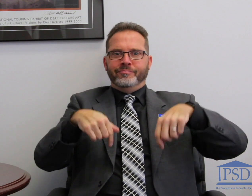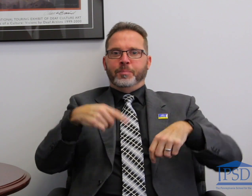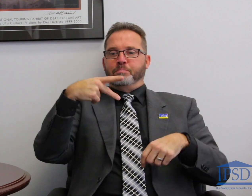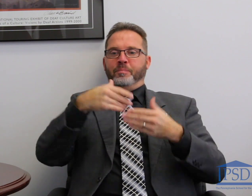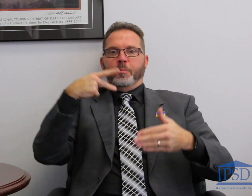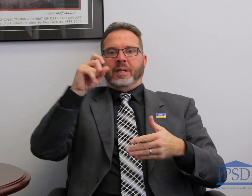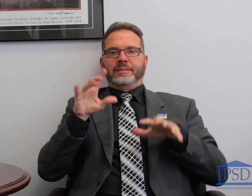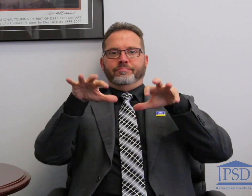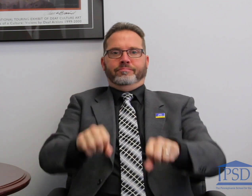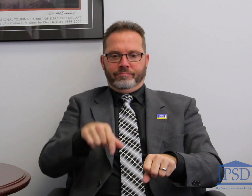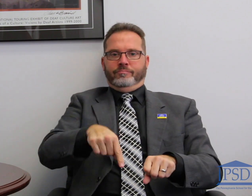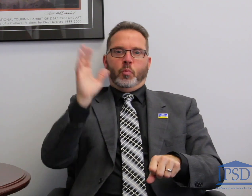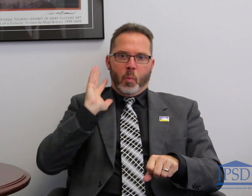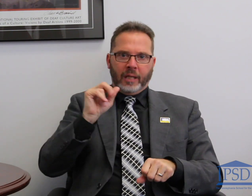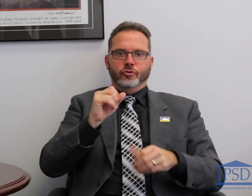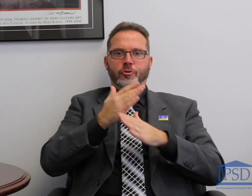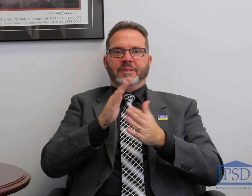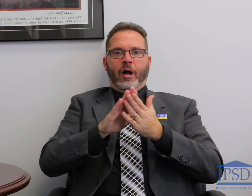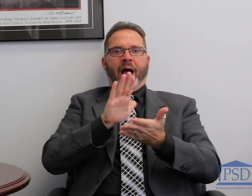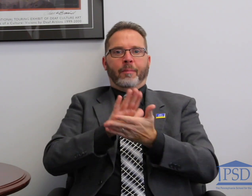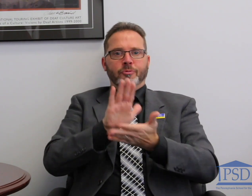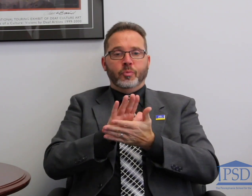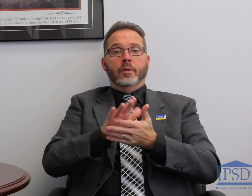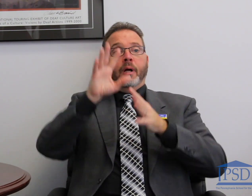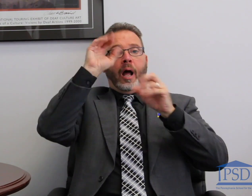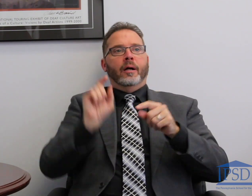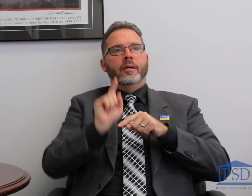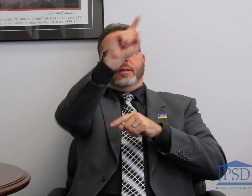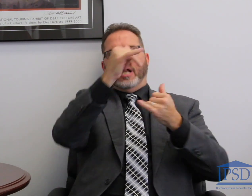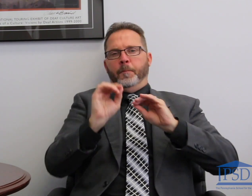property that is currently PSD before they left and we moved in. Our